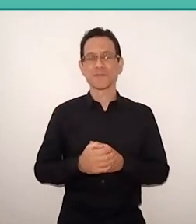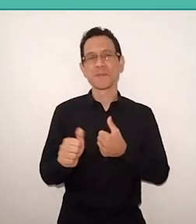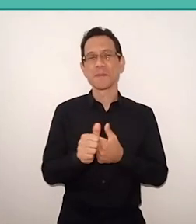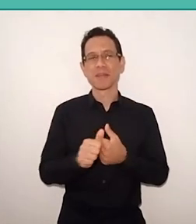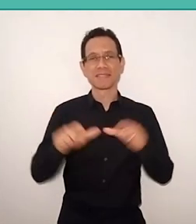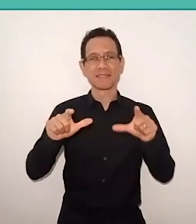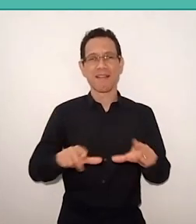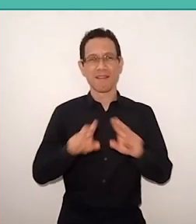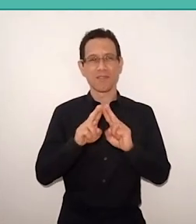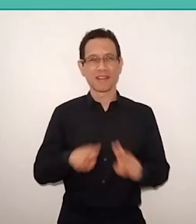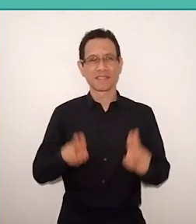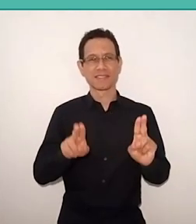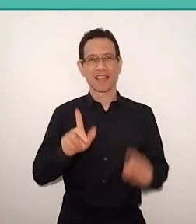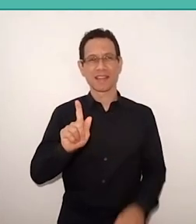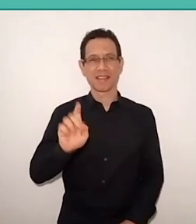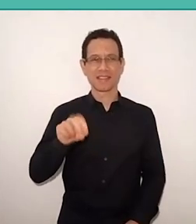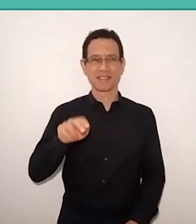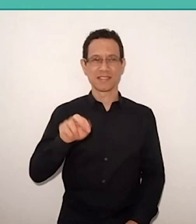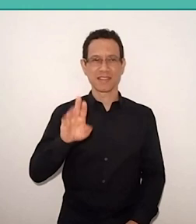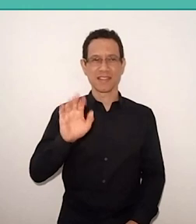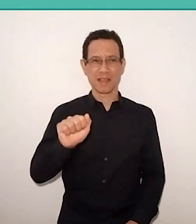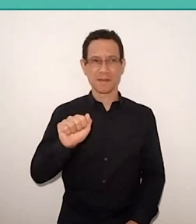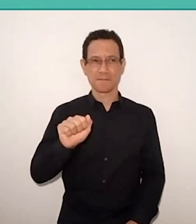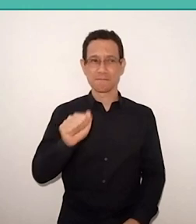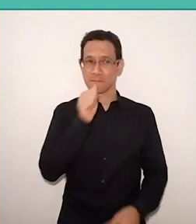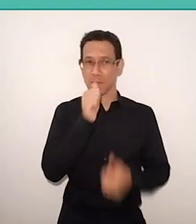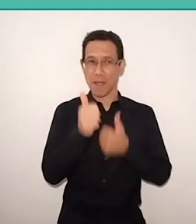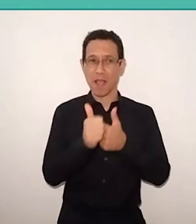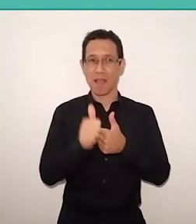across the street, has a Portuguese restaurant,